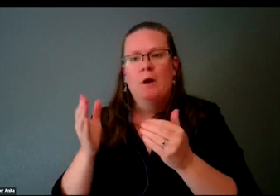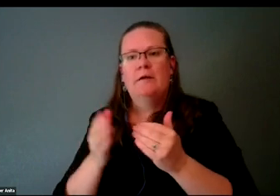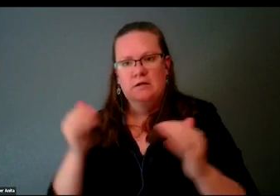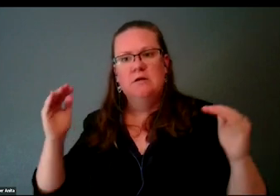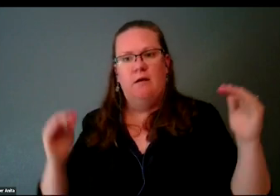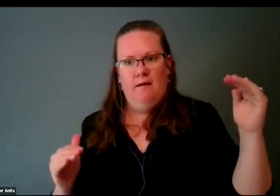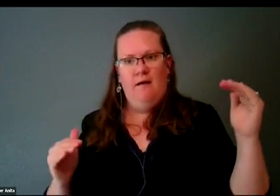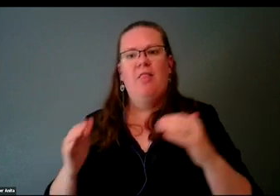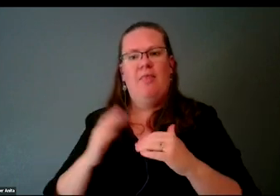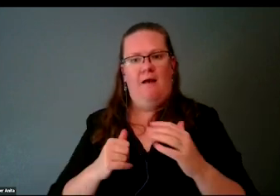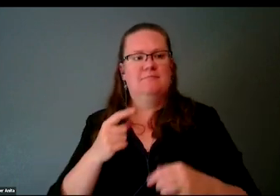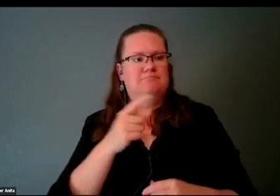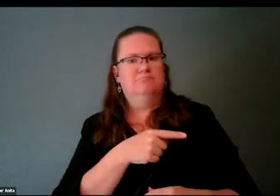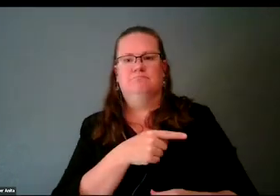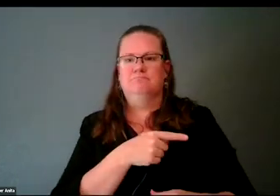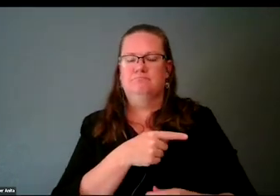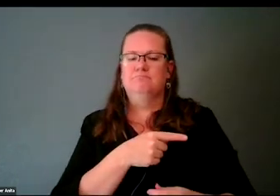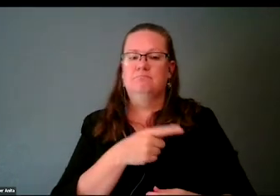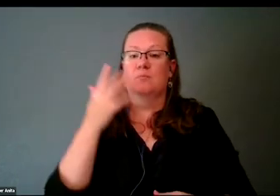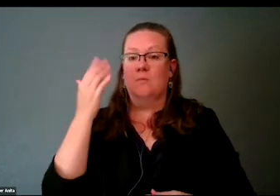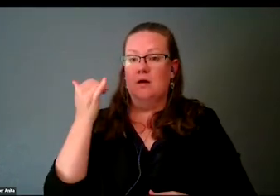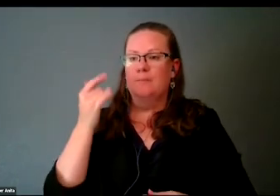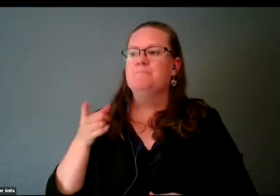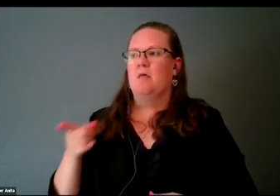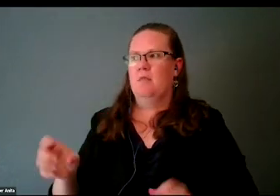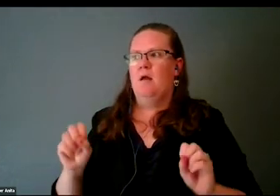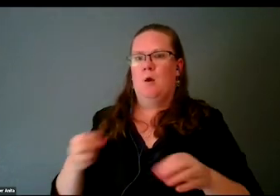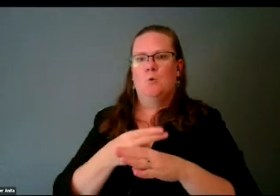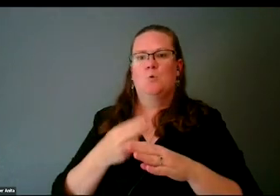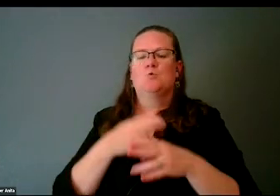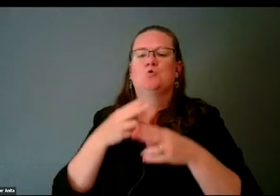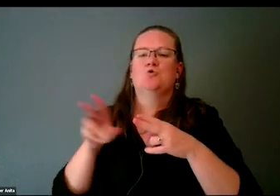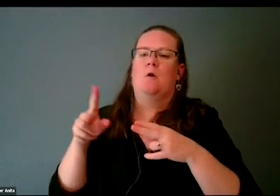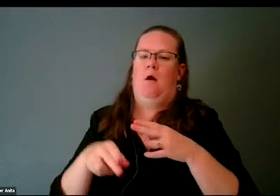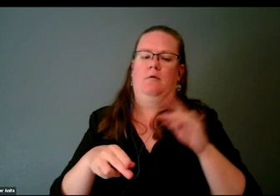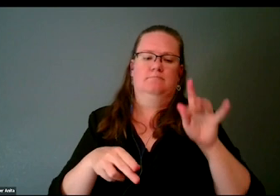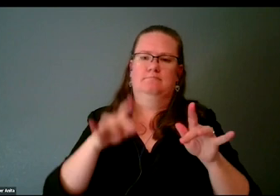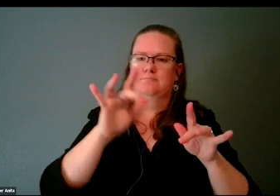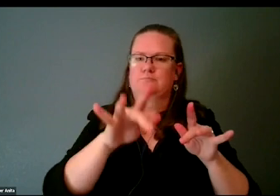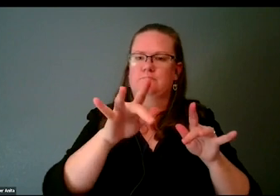to do simple tasks due to navigating keyboard shortcuts as part of their everyday life.